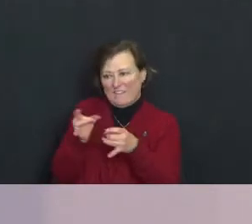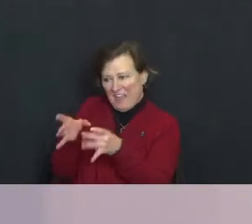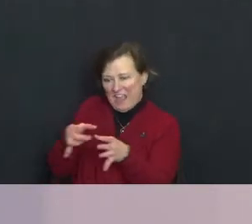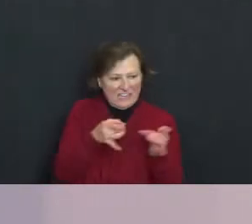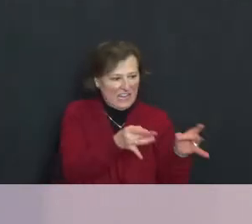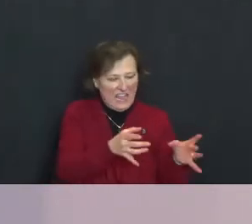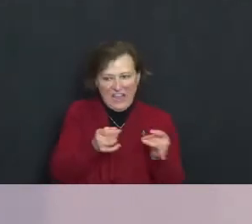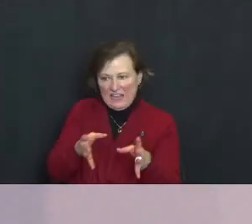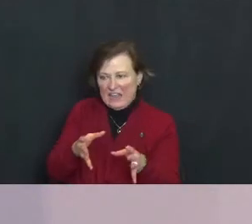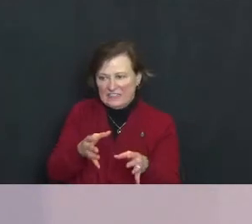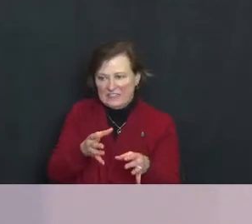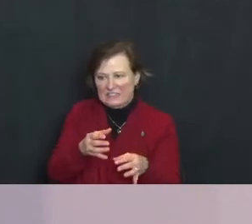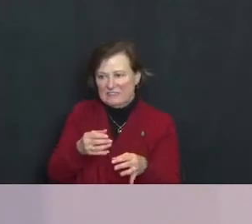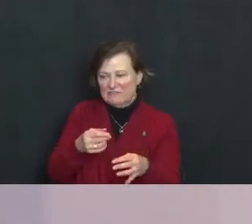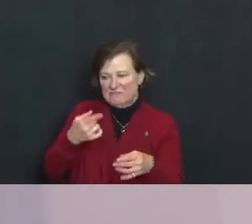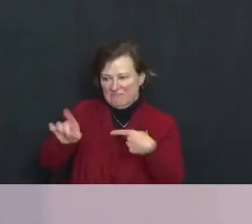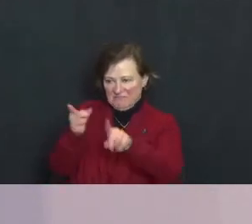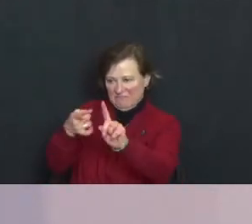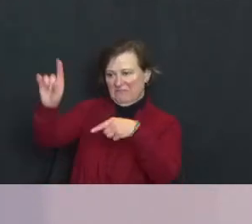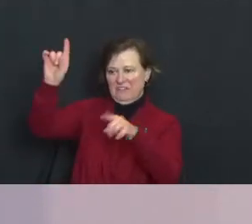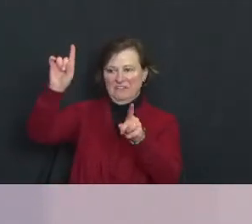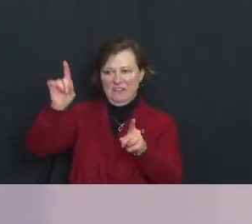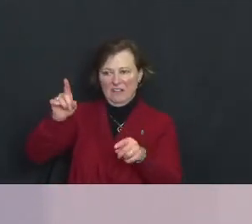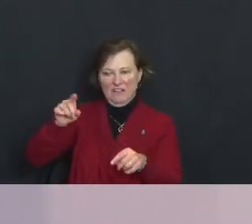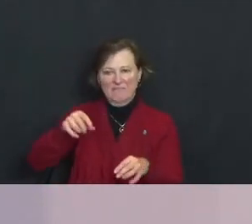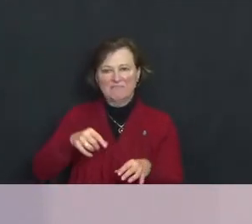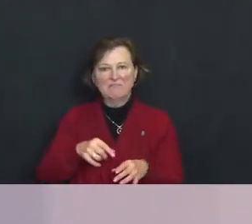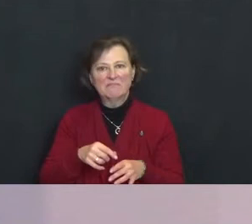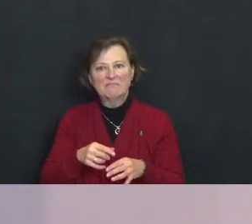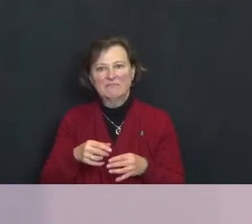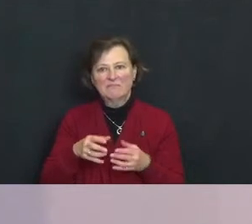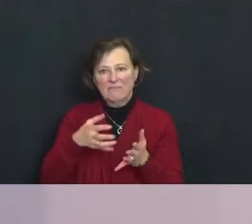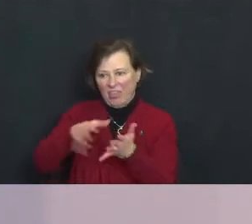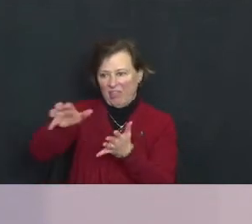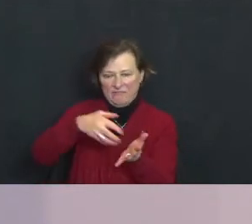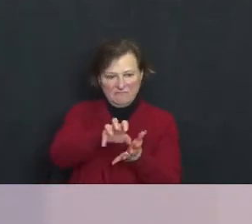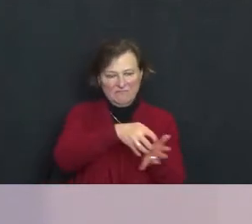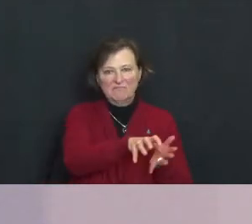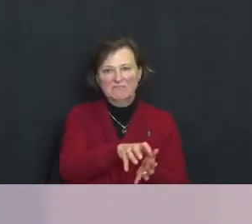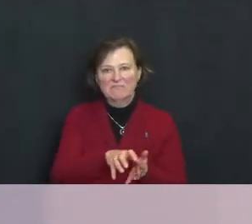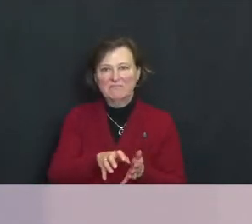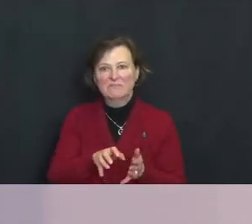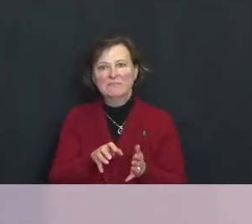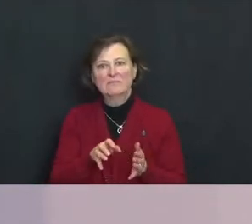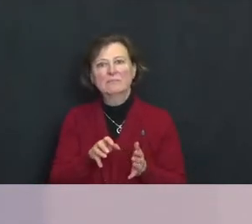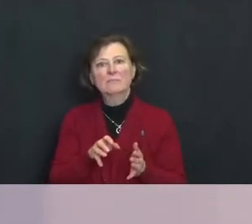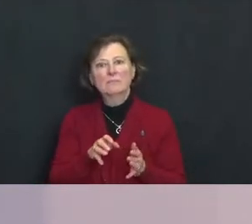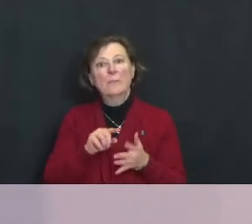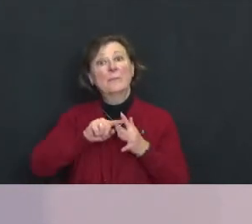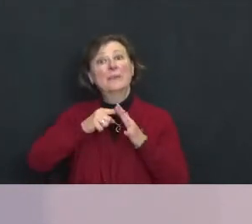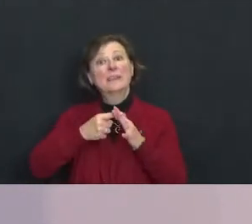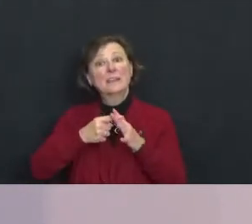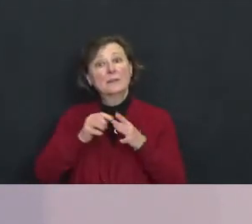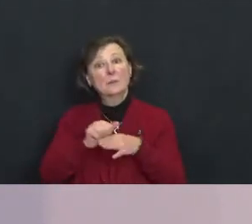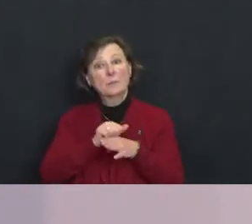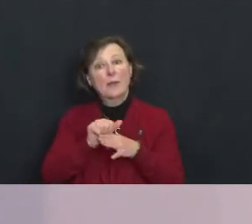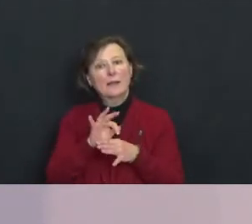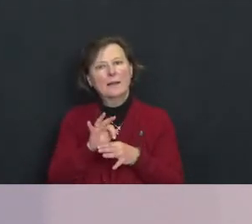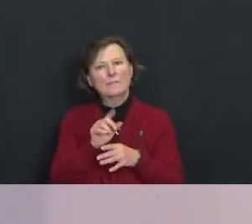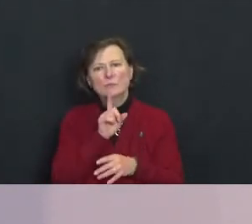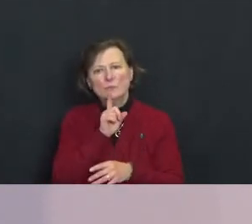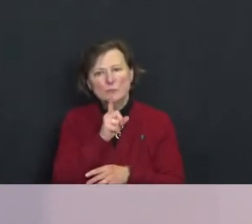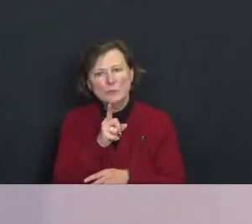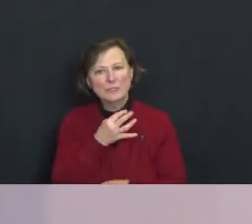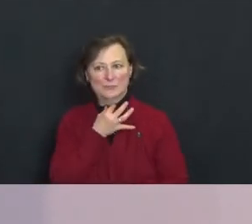and demeaning and disparaging one another and begin the practices of genuine curiosity